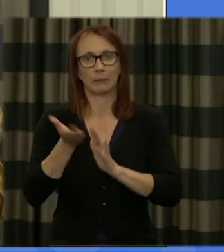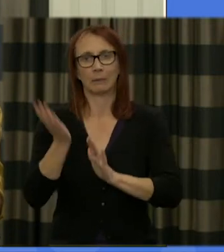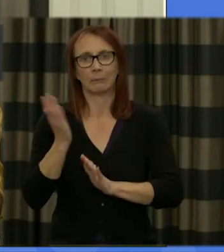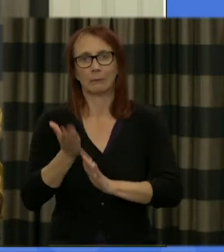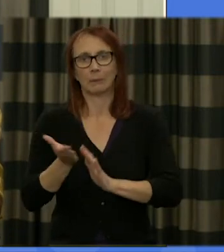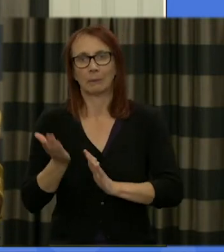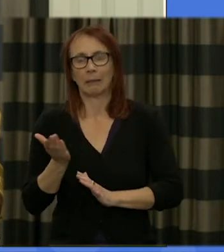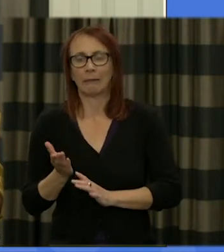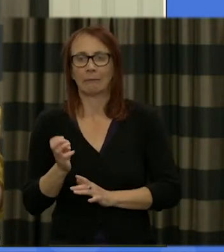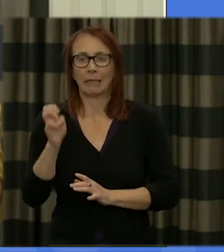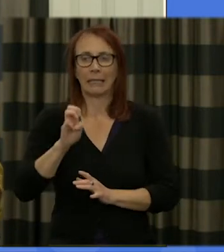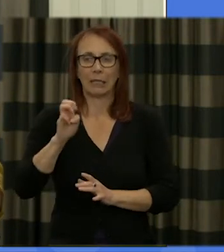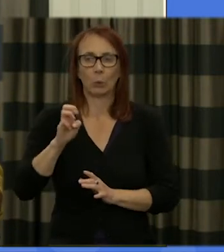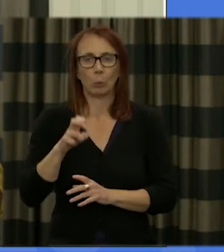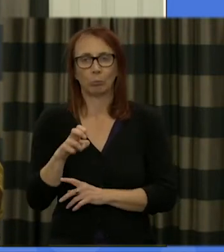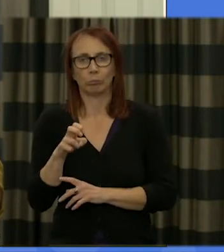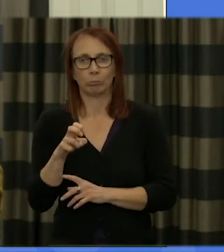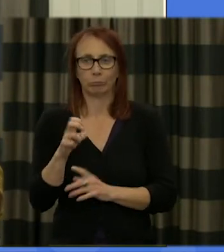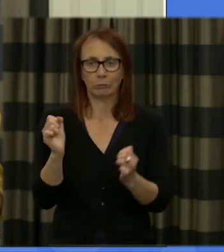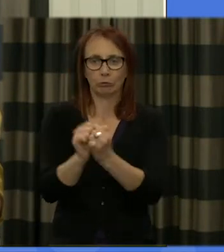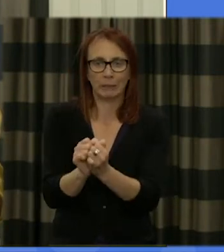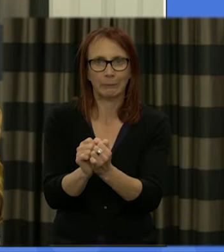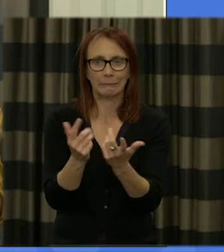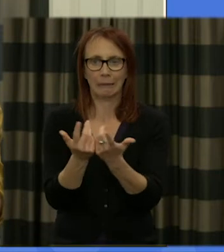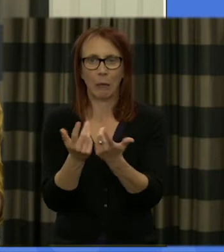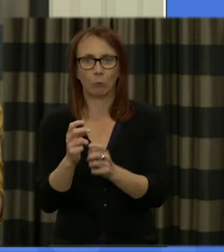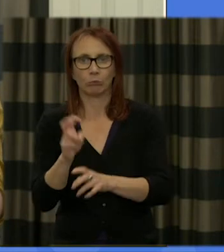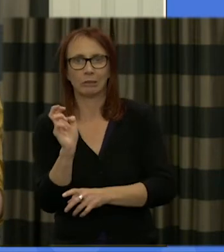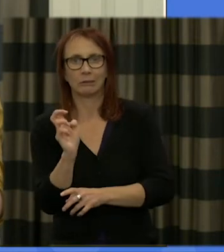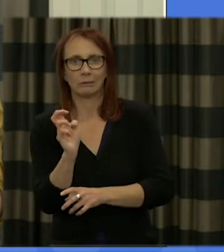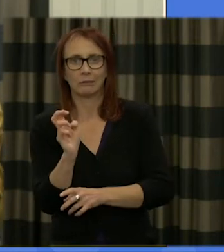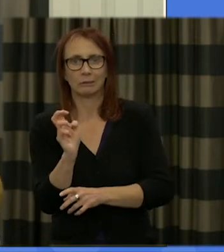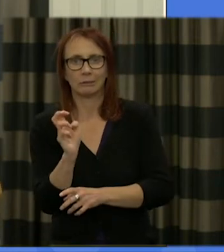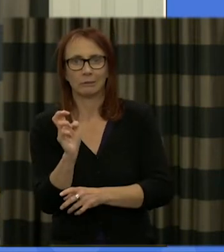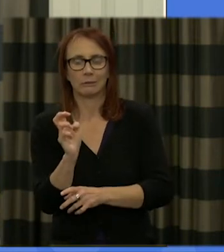European Union to facility or exit from the European Union so that chest arises